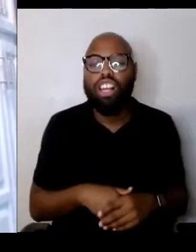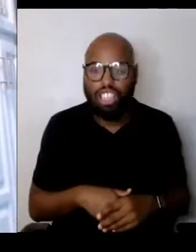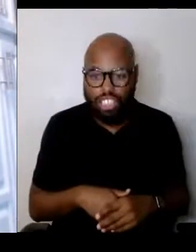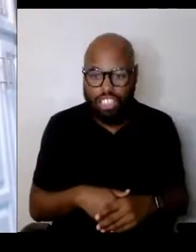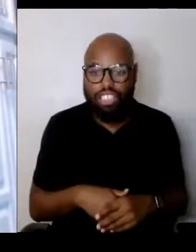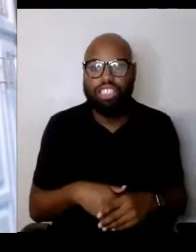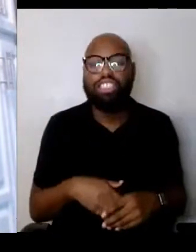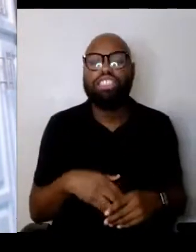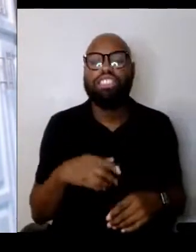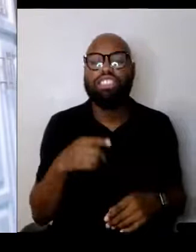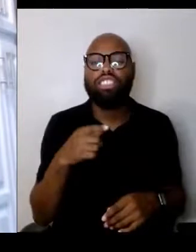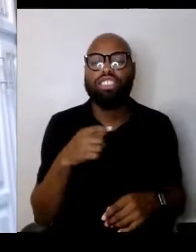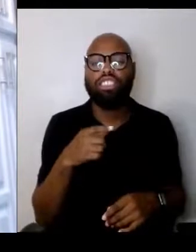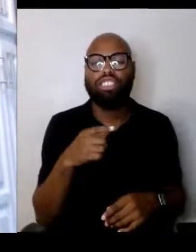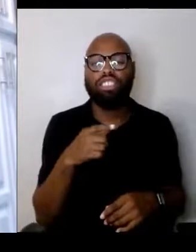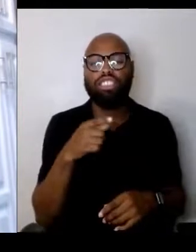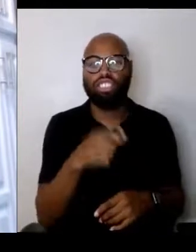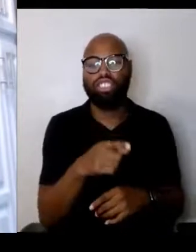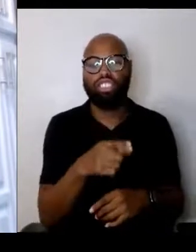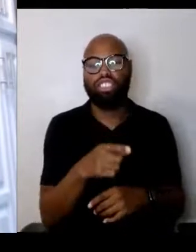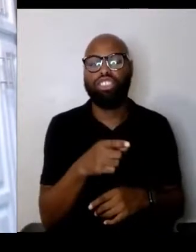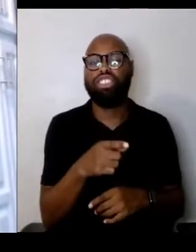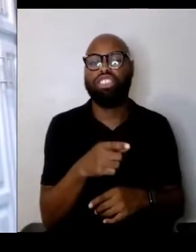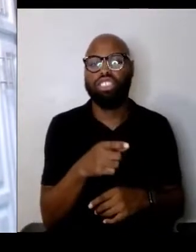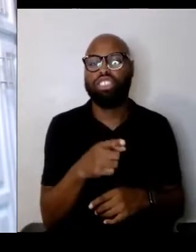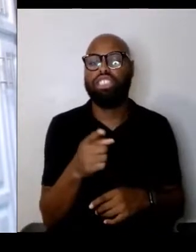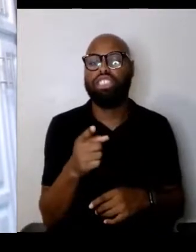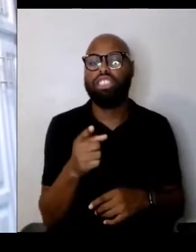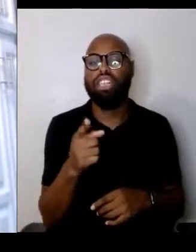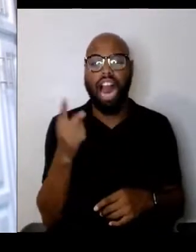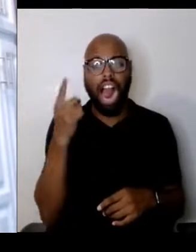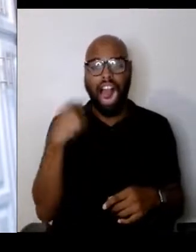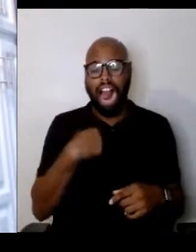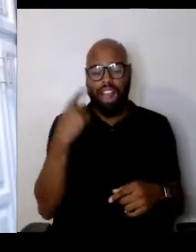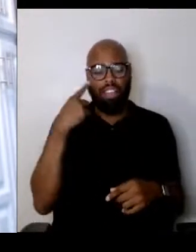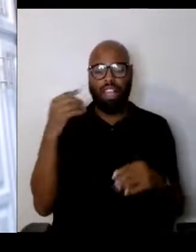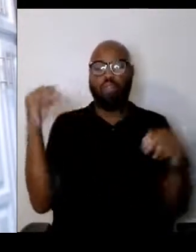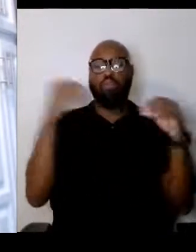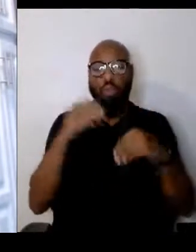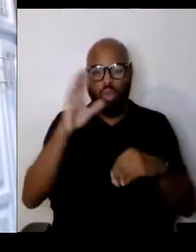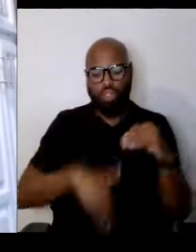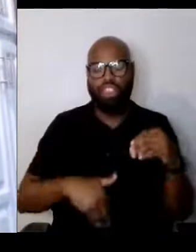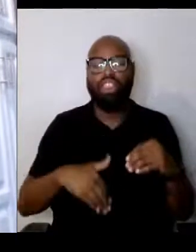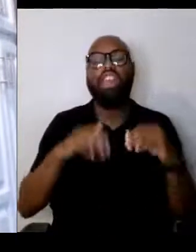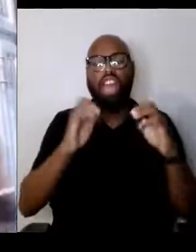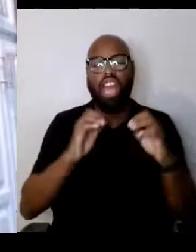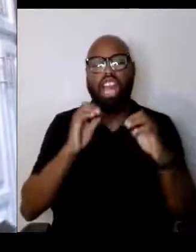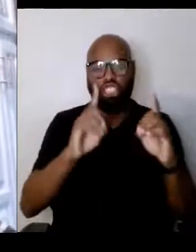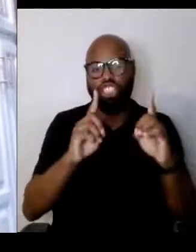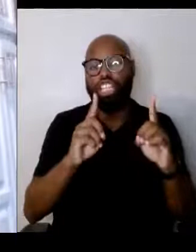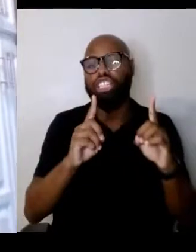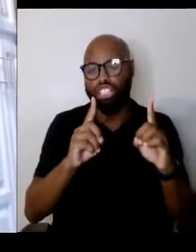But I think it goes even beyond the education. I've been teaching Hebrew school forever